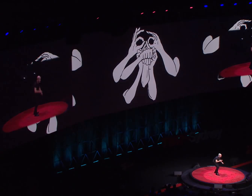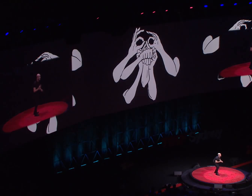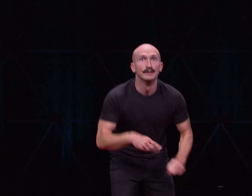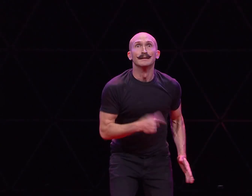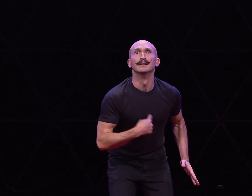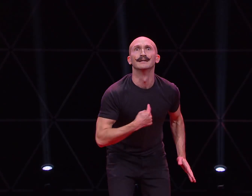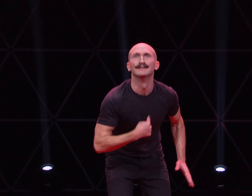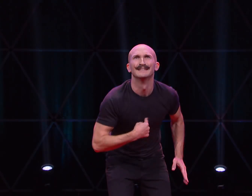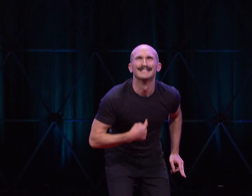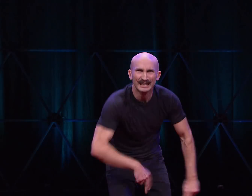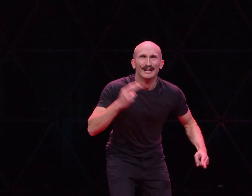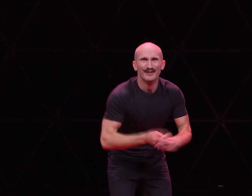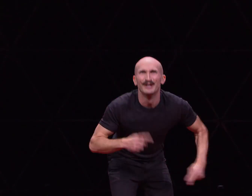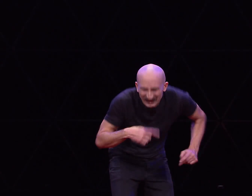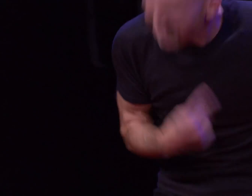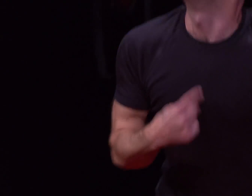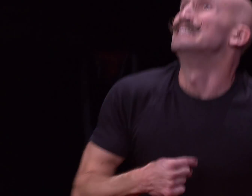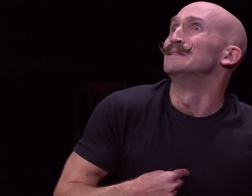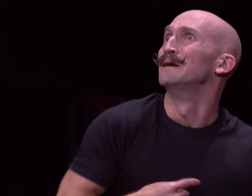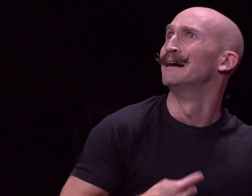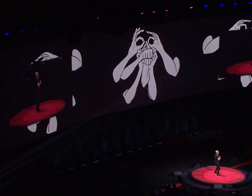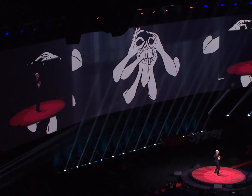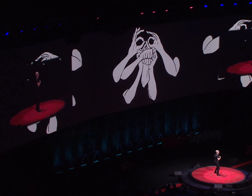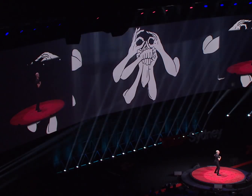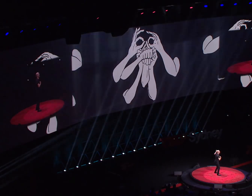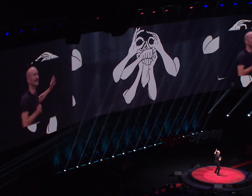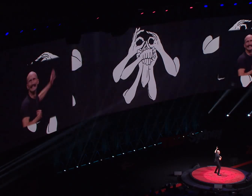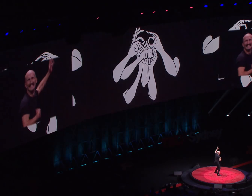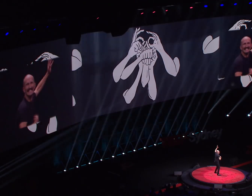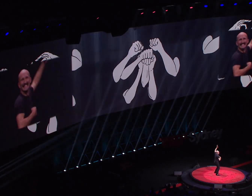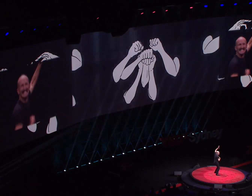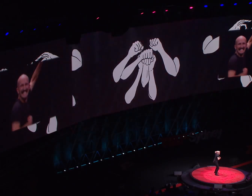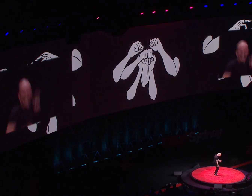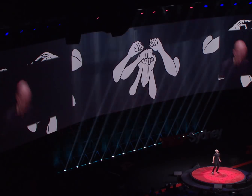For me...